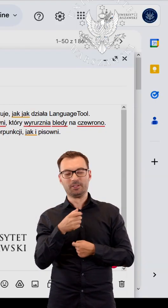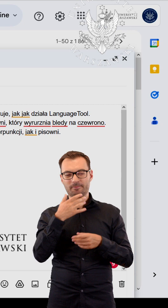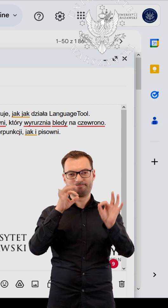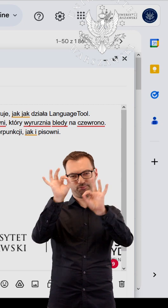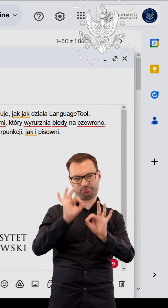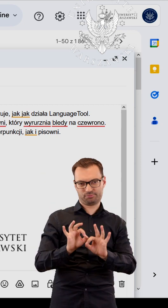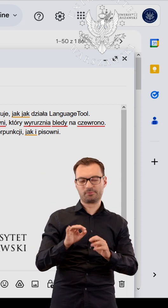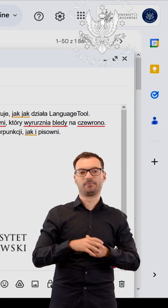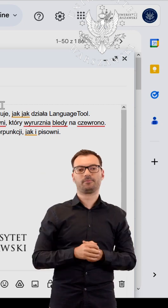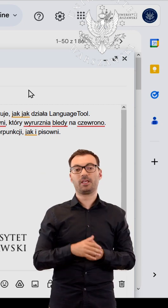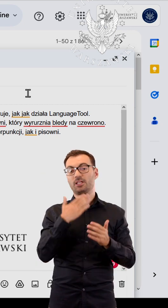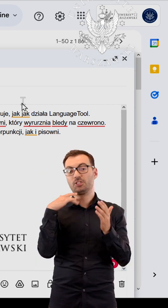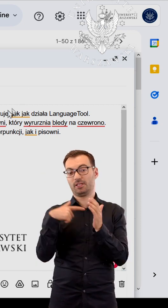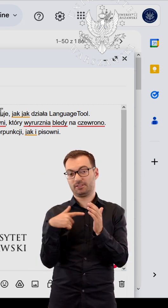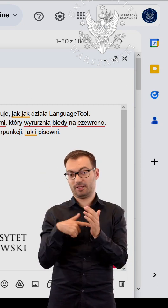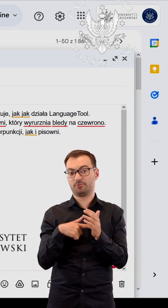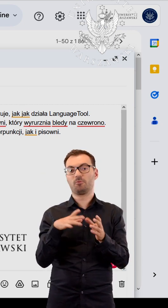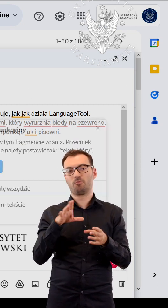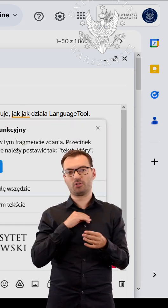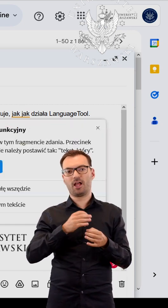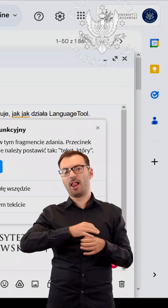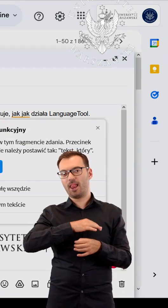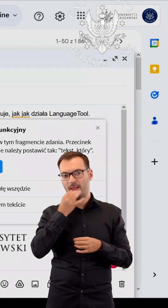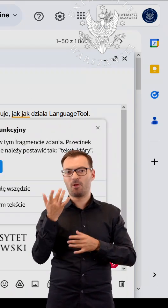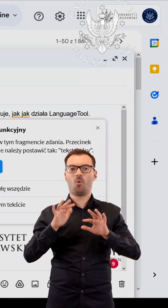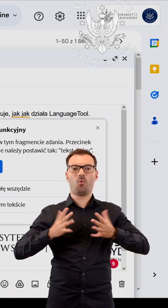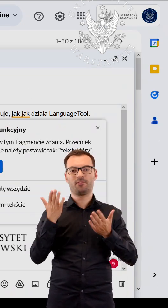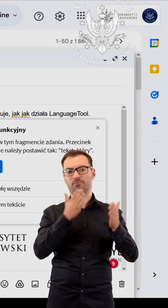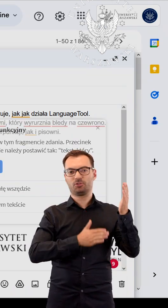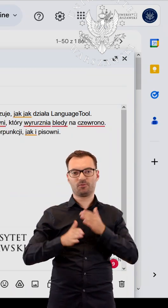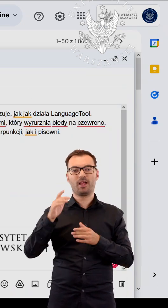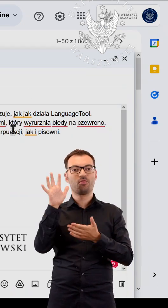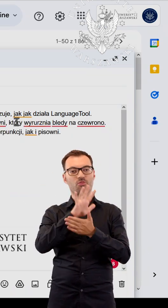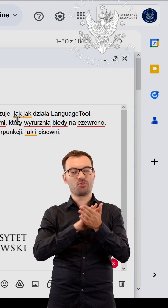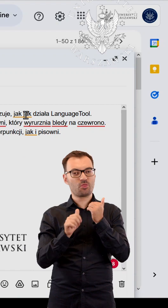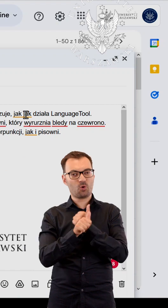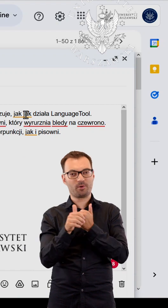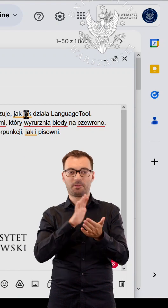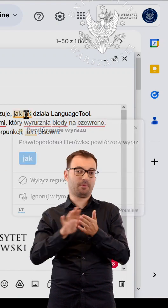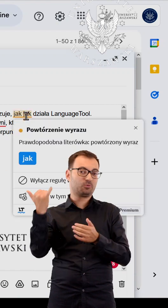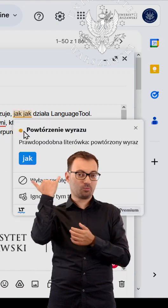This makes it easier to prepare error-free documents or emails.